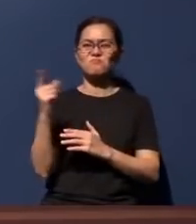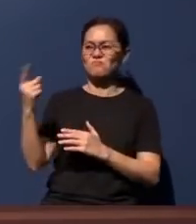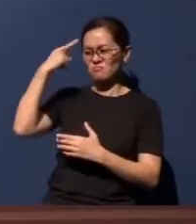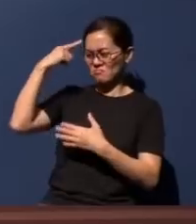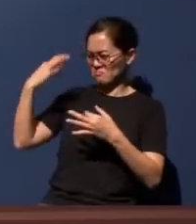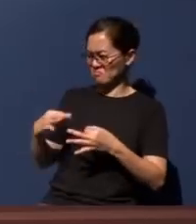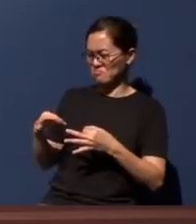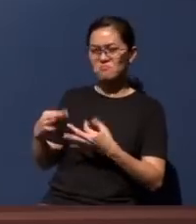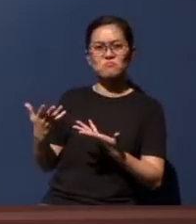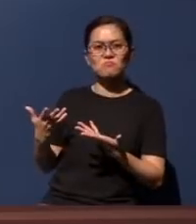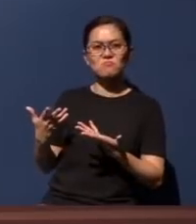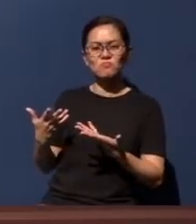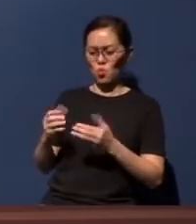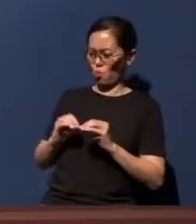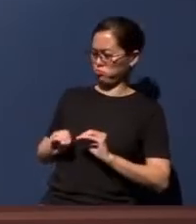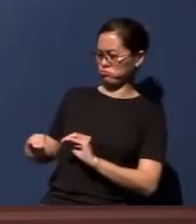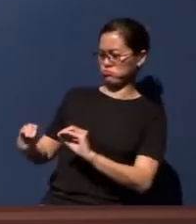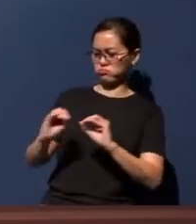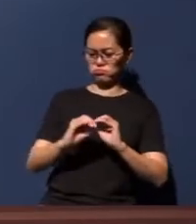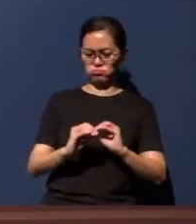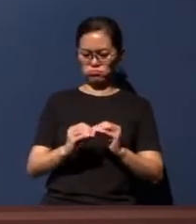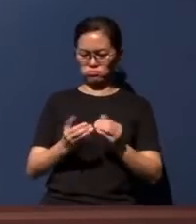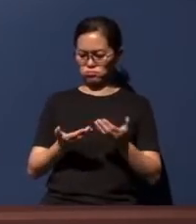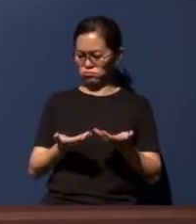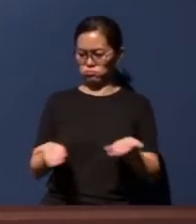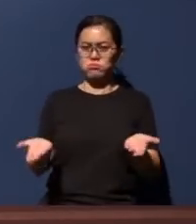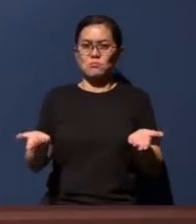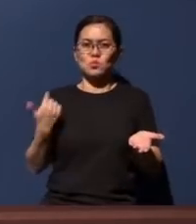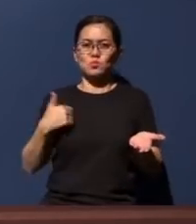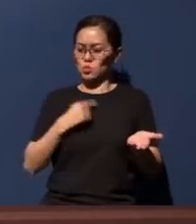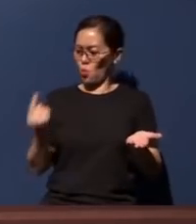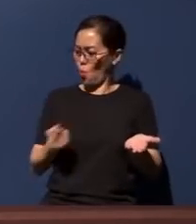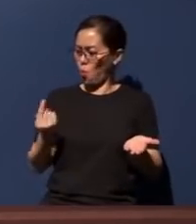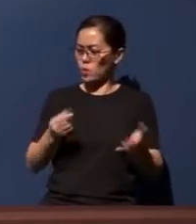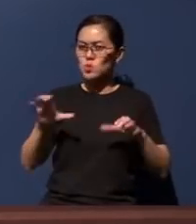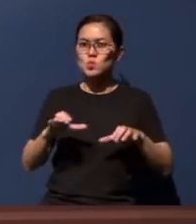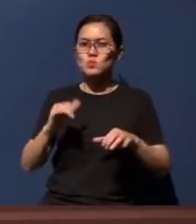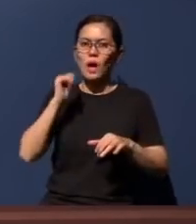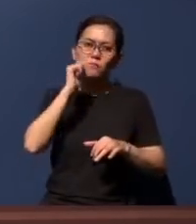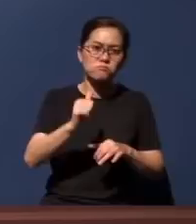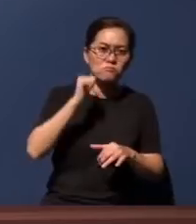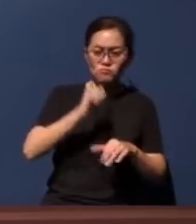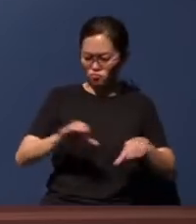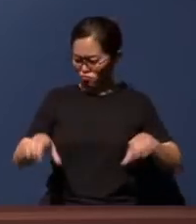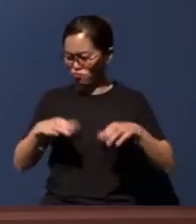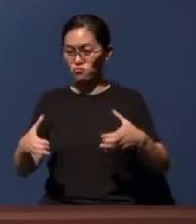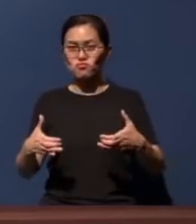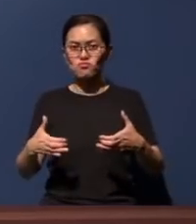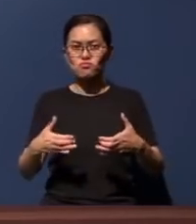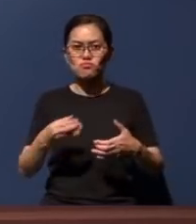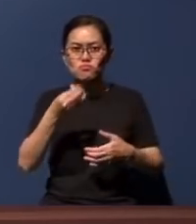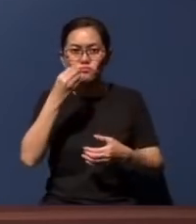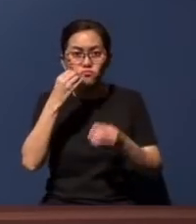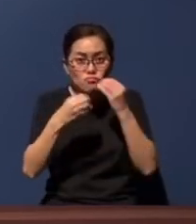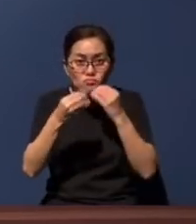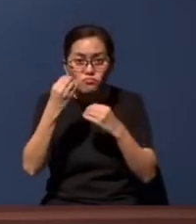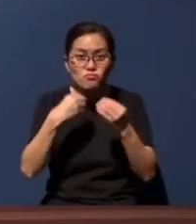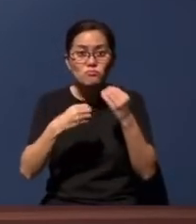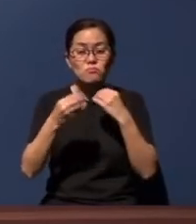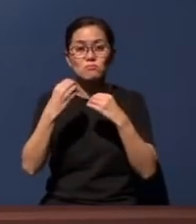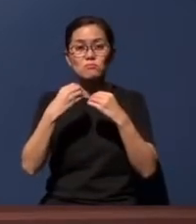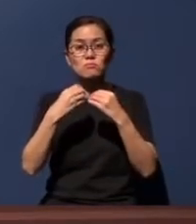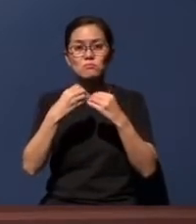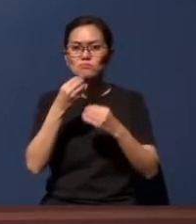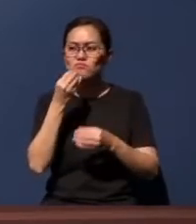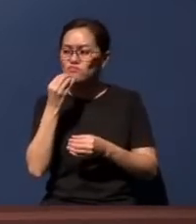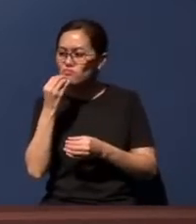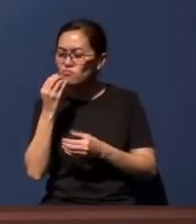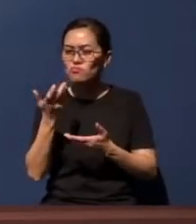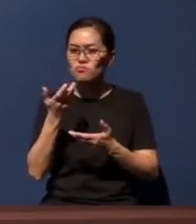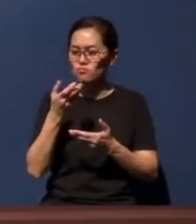a very ordinary thing that we always do, day in and day out - a meal, of eating food, of drinking water.